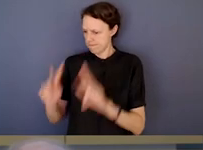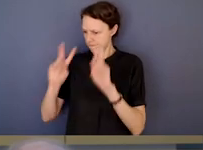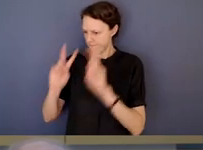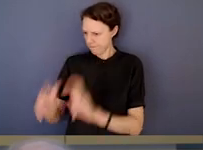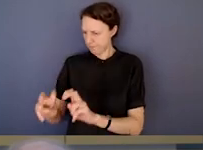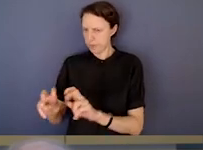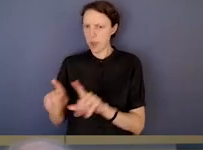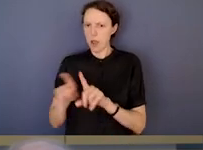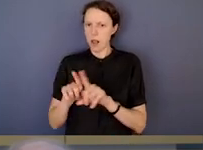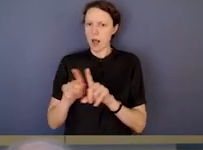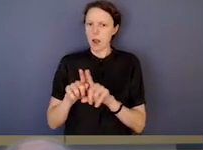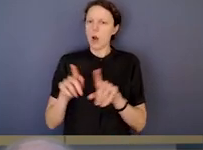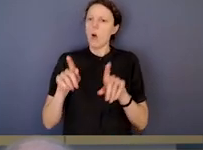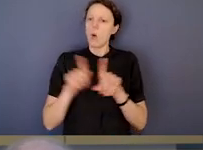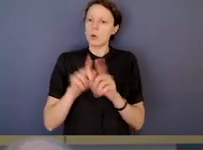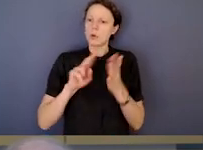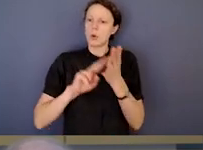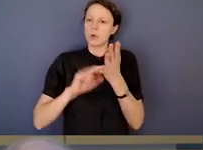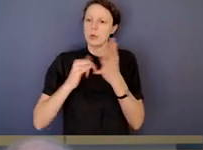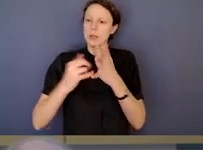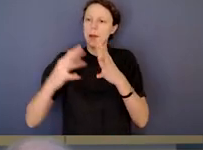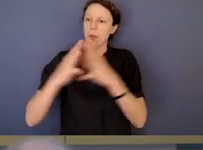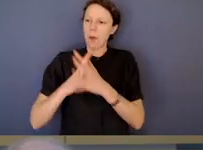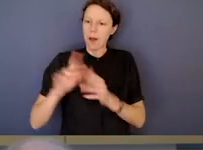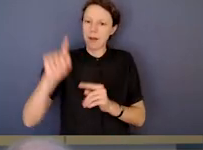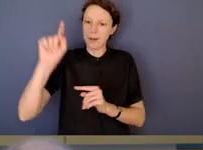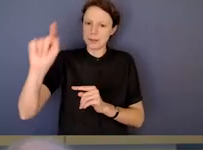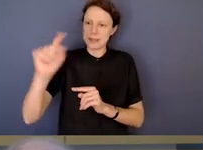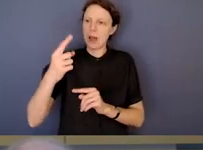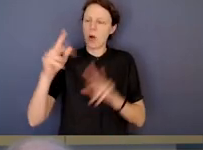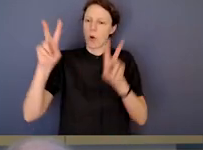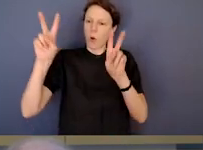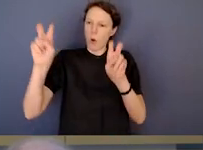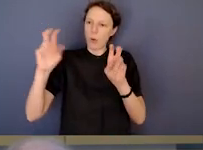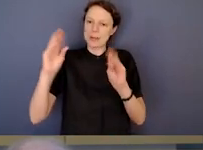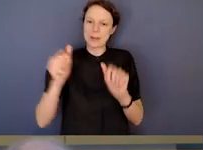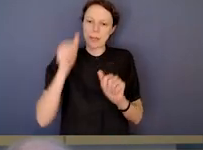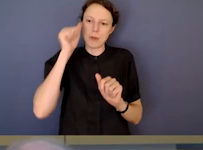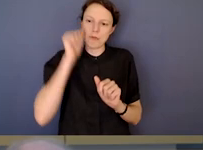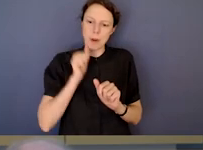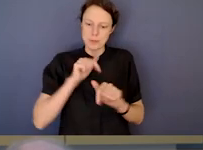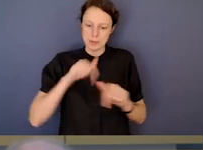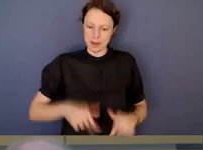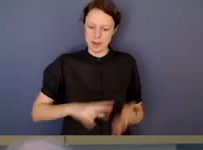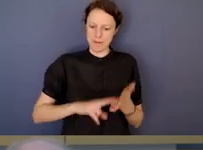which has a very different jurisdiction, but it labels what it found as corruption.